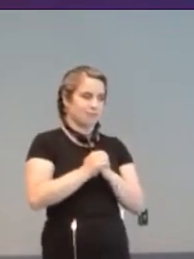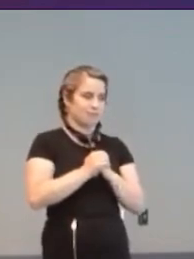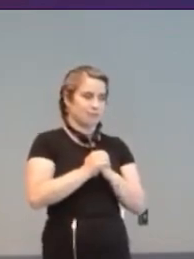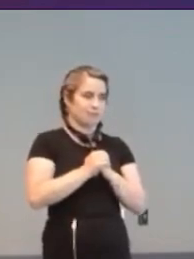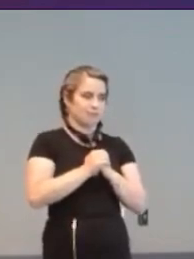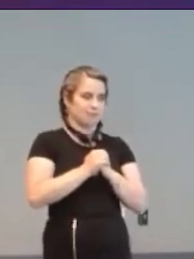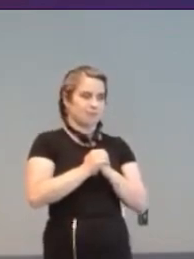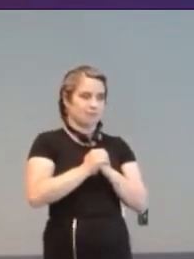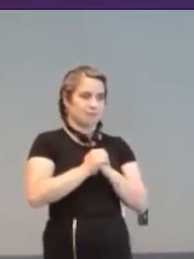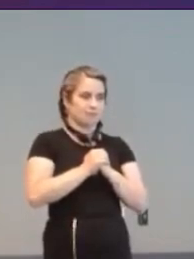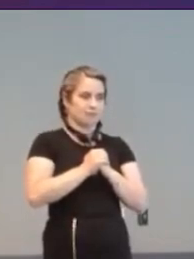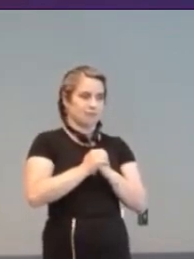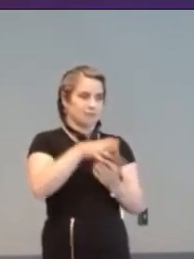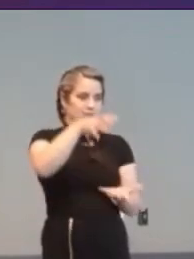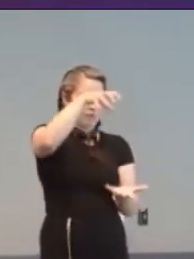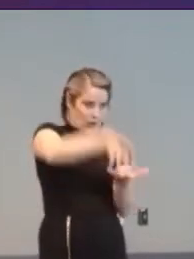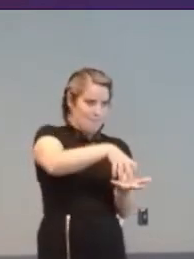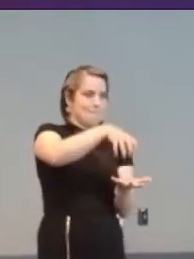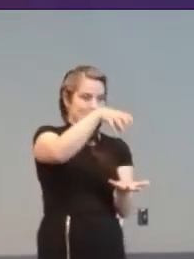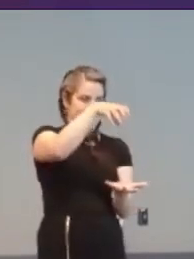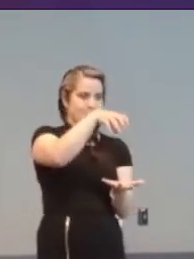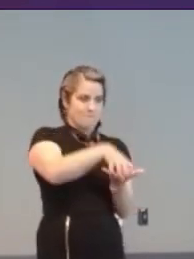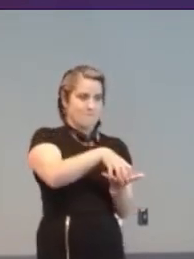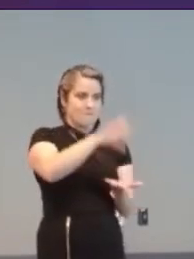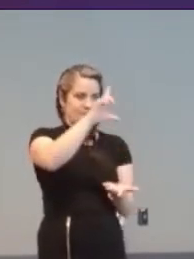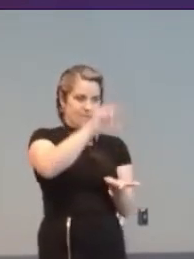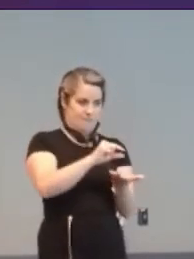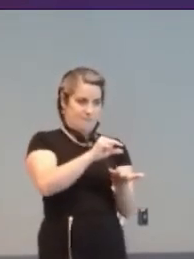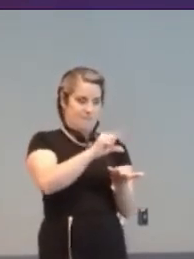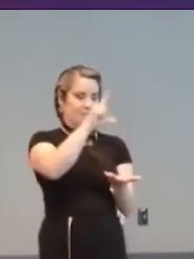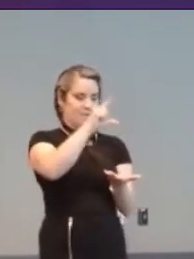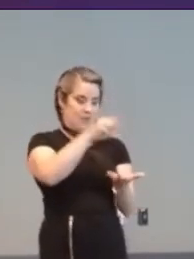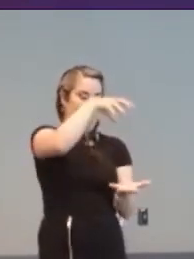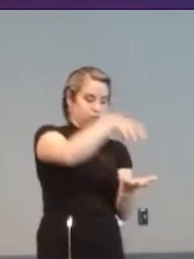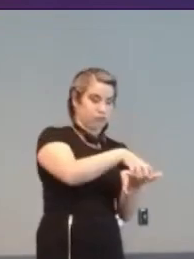So we wait until the mouse is under the trap and then we operate the joystick in any direction.